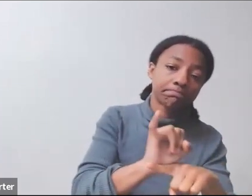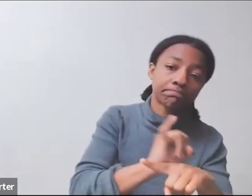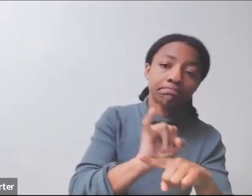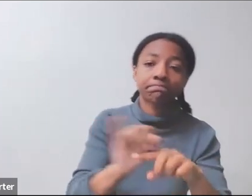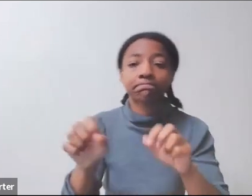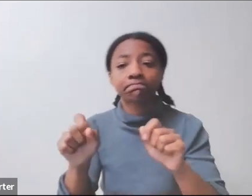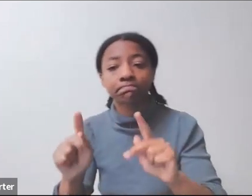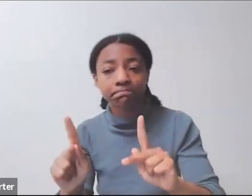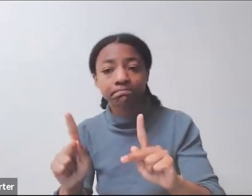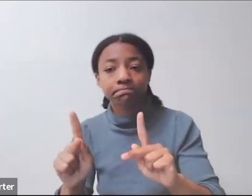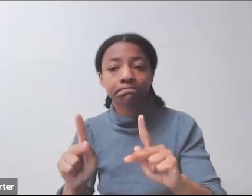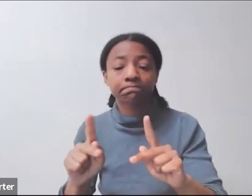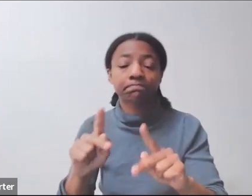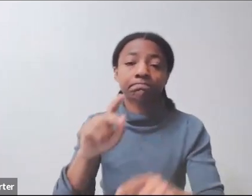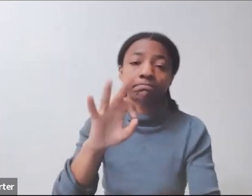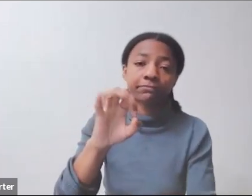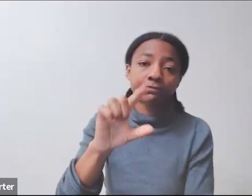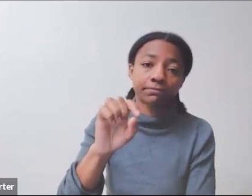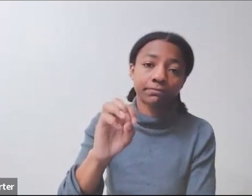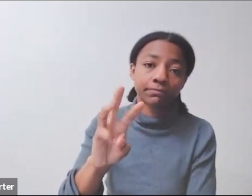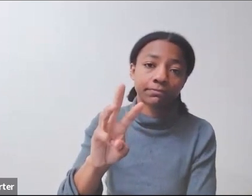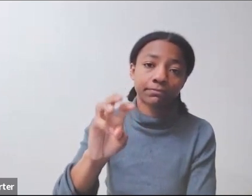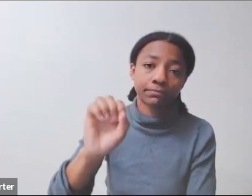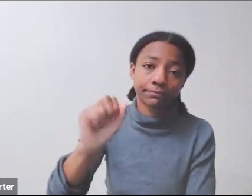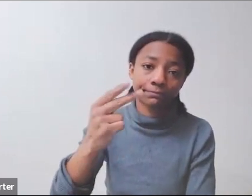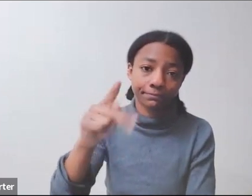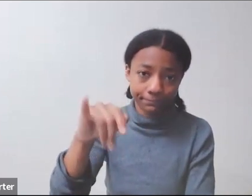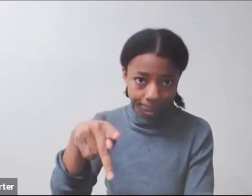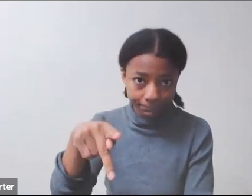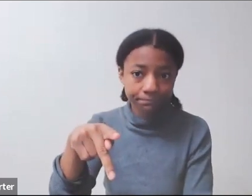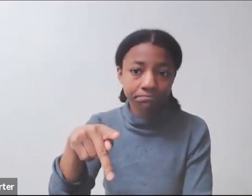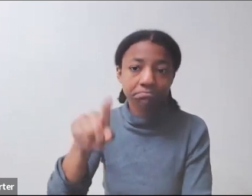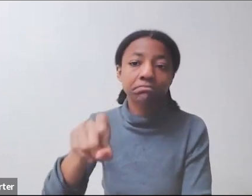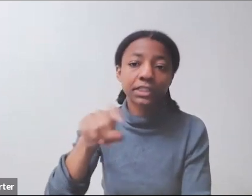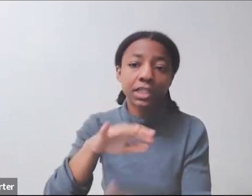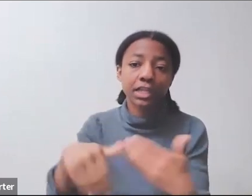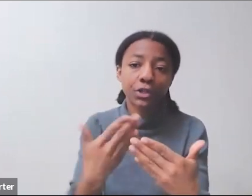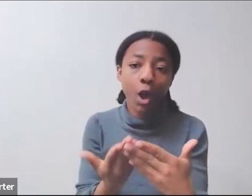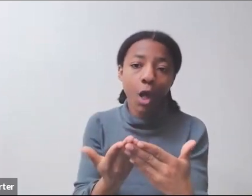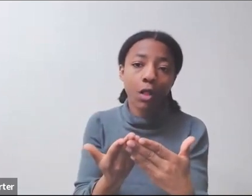They should all be there somewhere. The one challenge